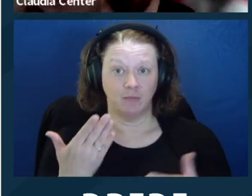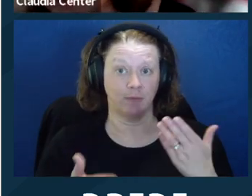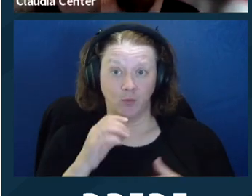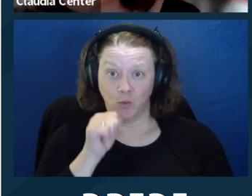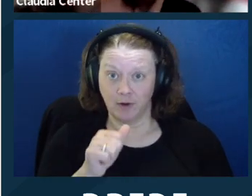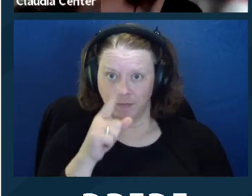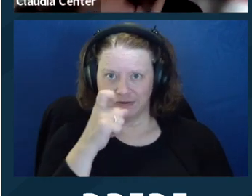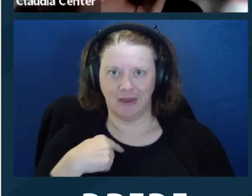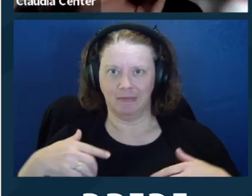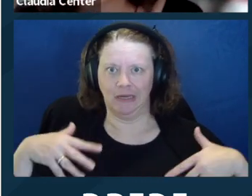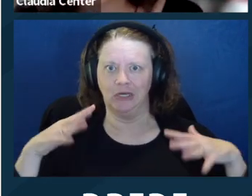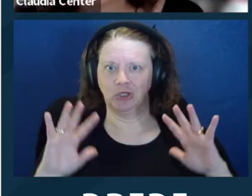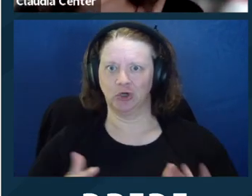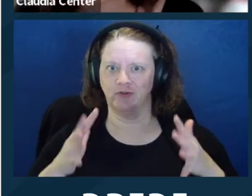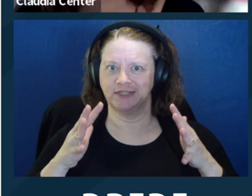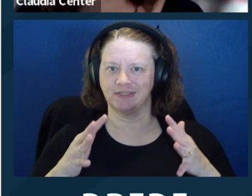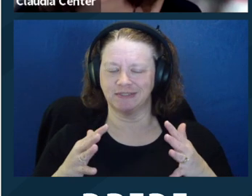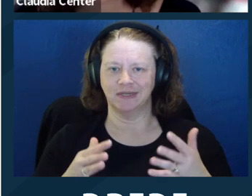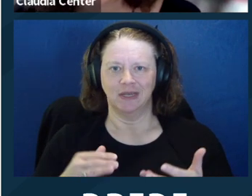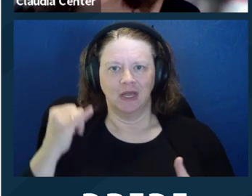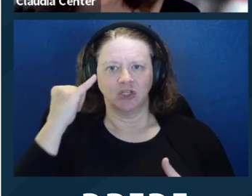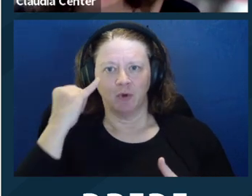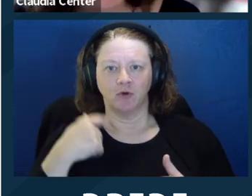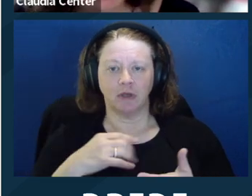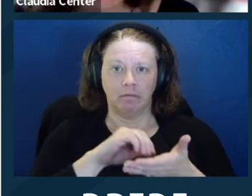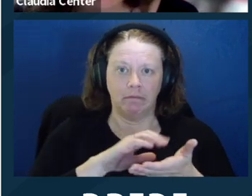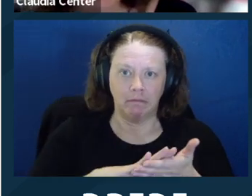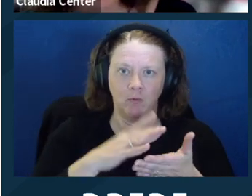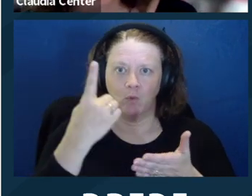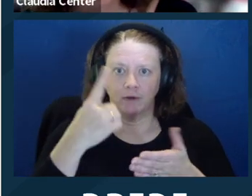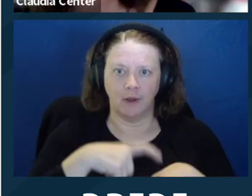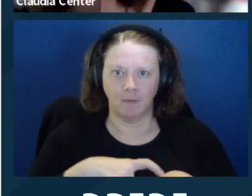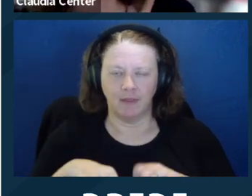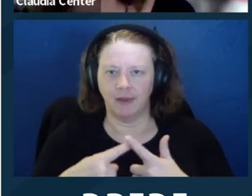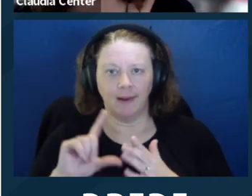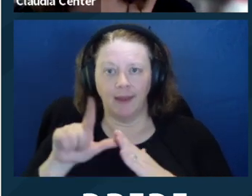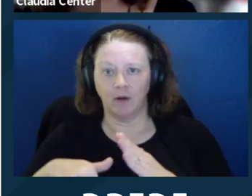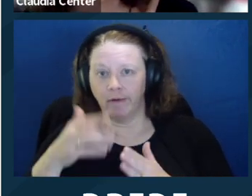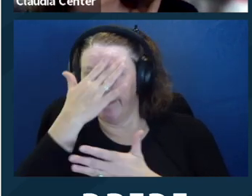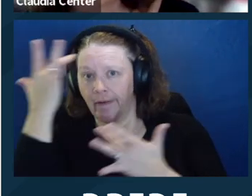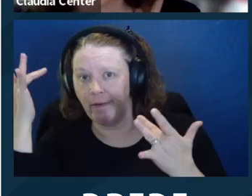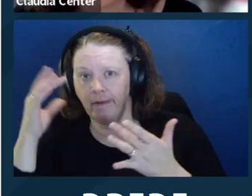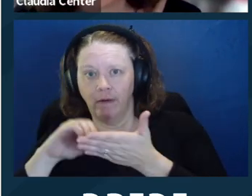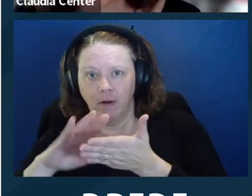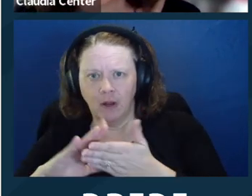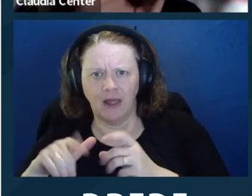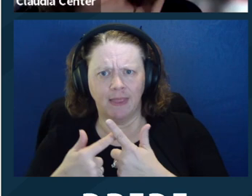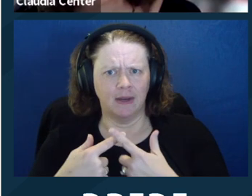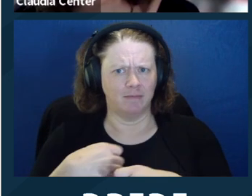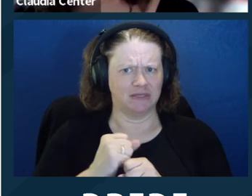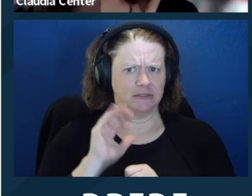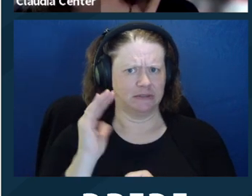reaction would be no, I probably wouldn't because I would be nervous that I would forget